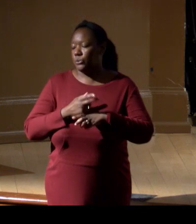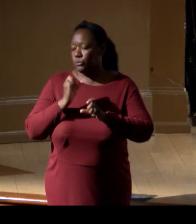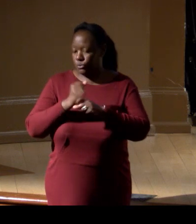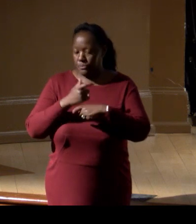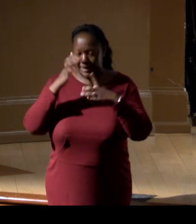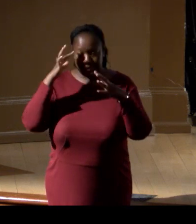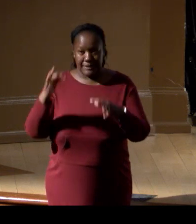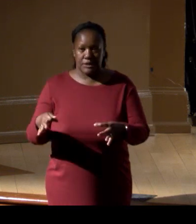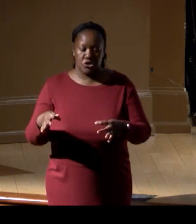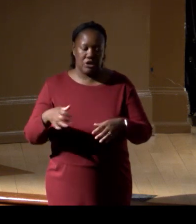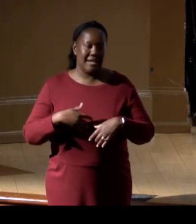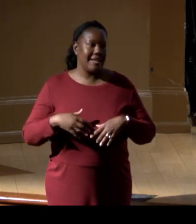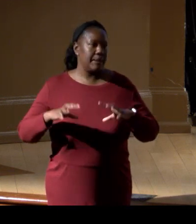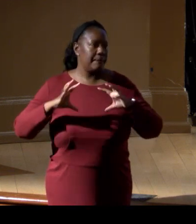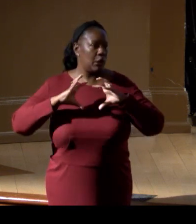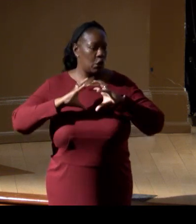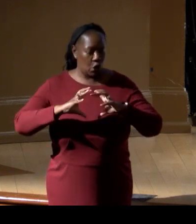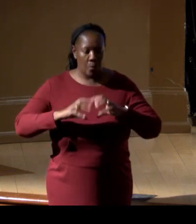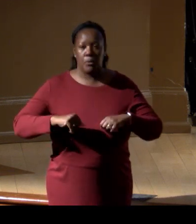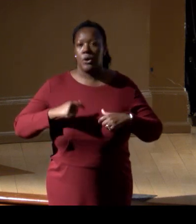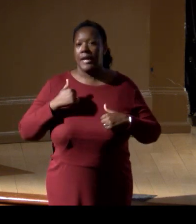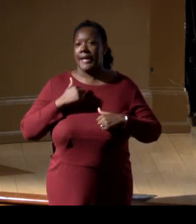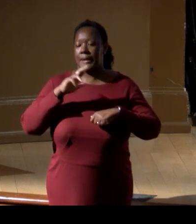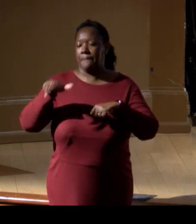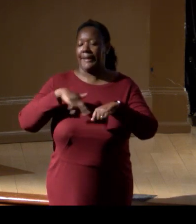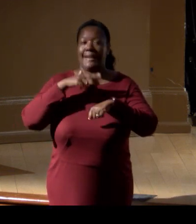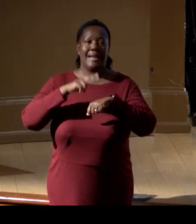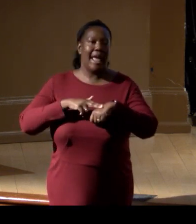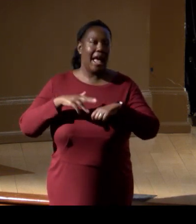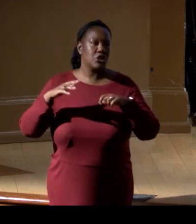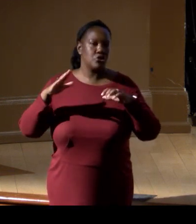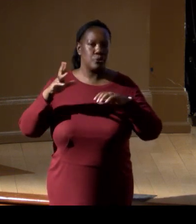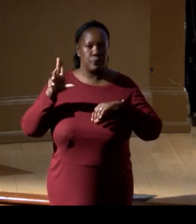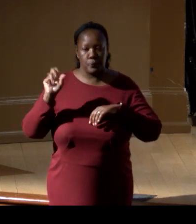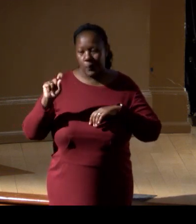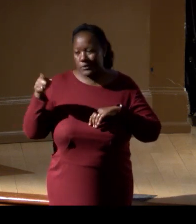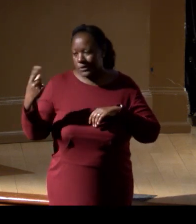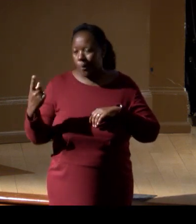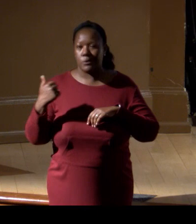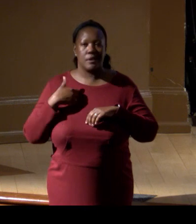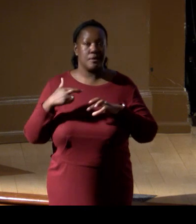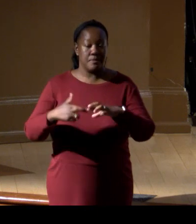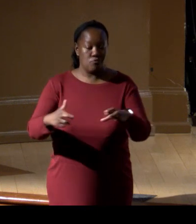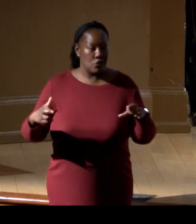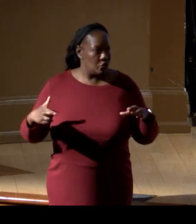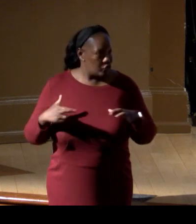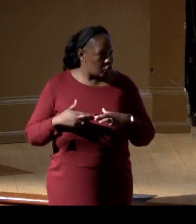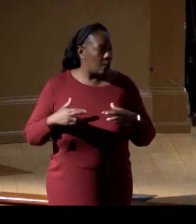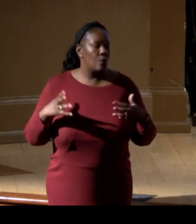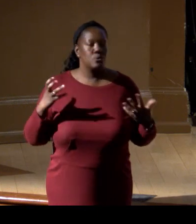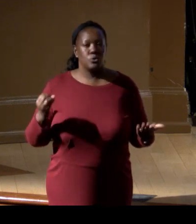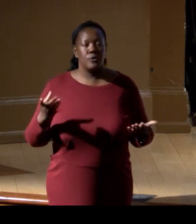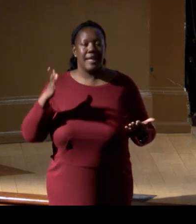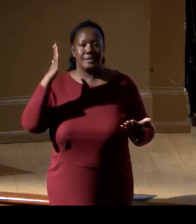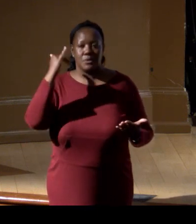or it can be regional. But that's why it's so important to find out what these folks need and what their workflows are